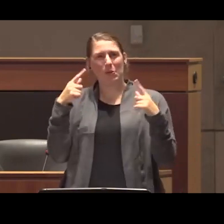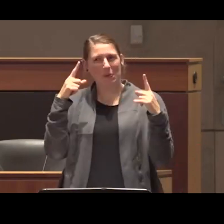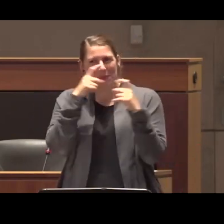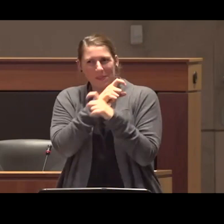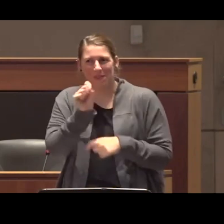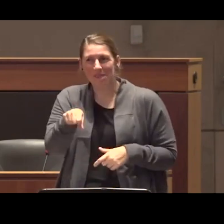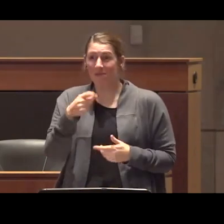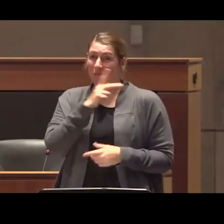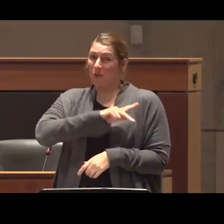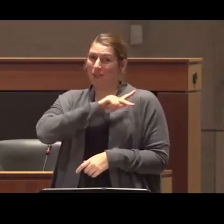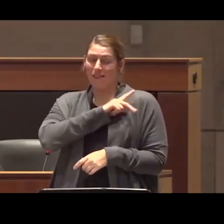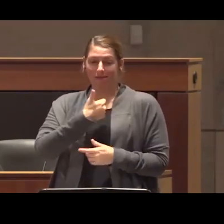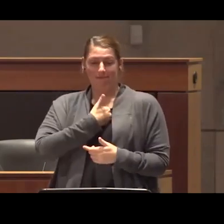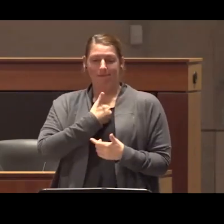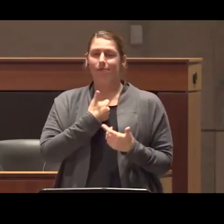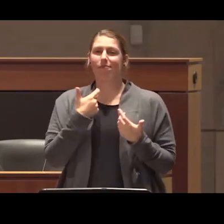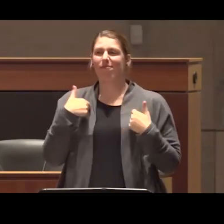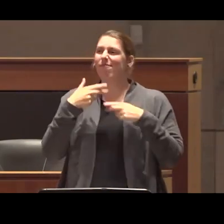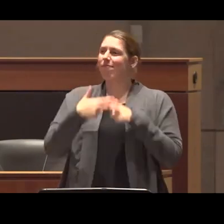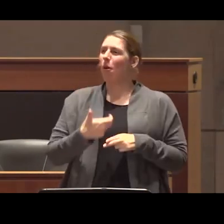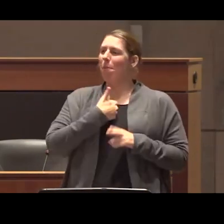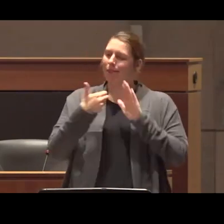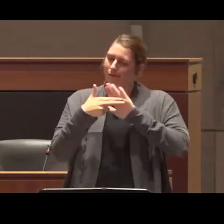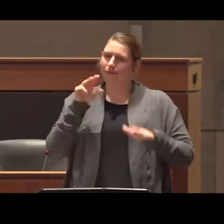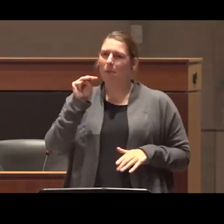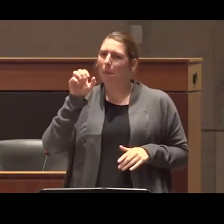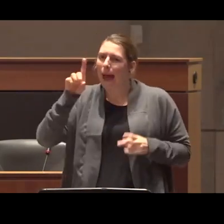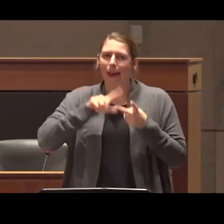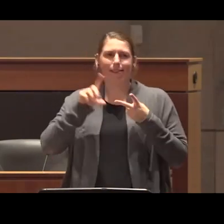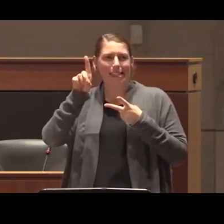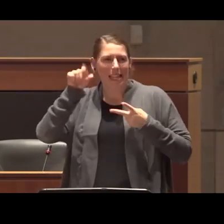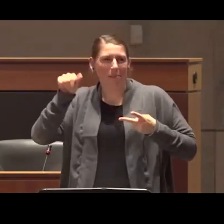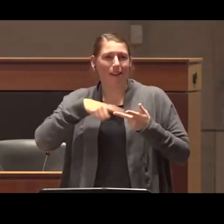I personally in these days just identify as mad disabled sometimes strategically as a